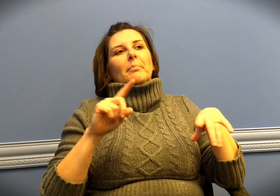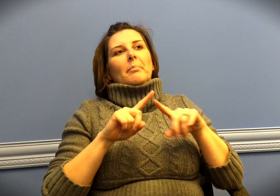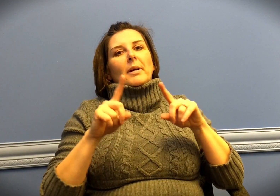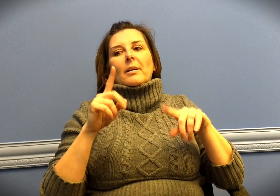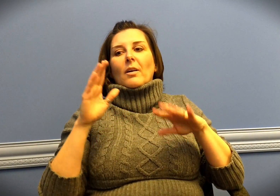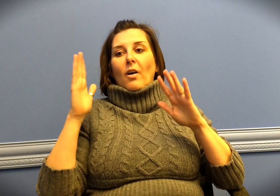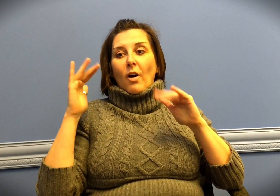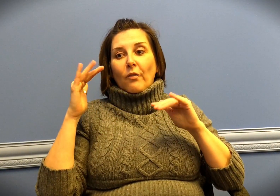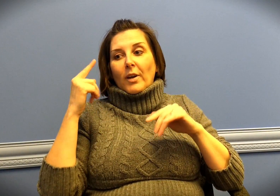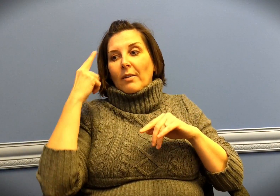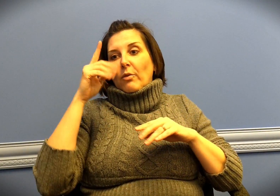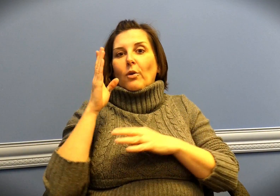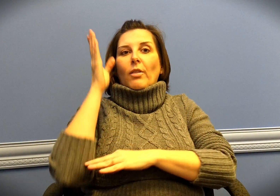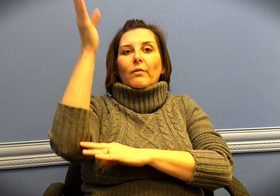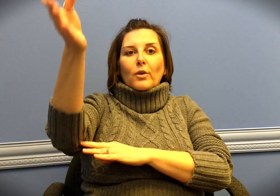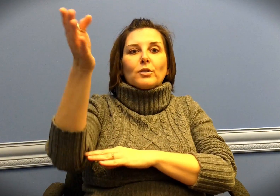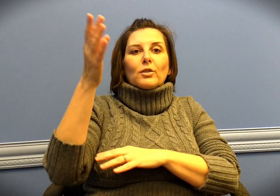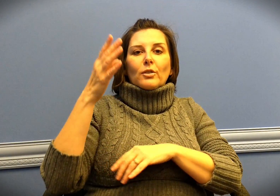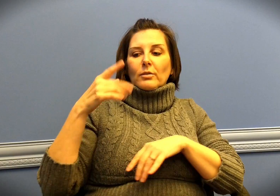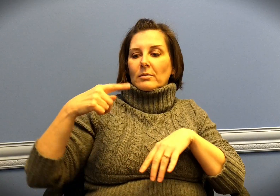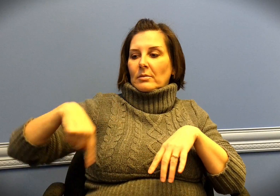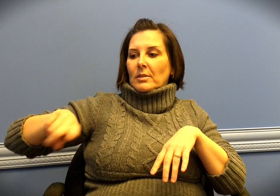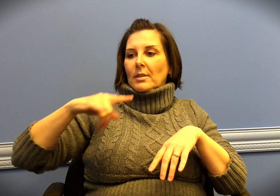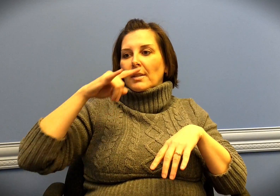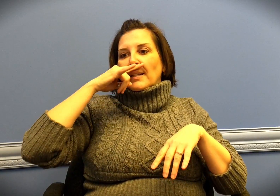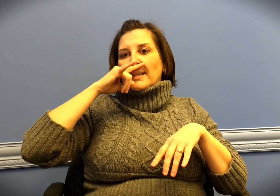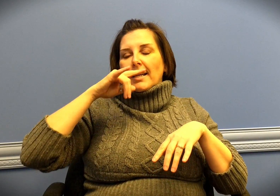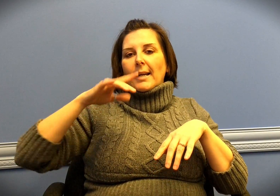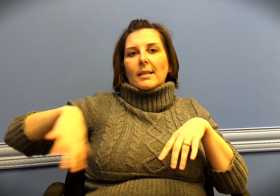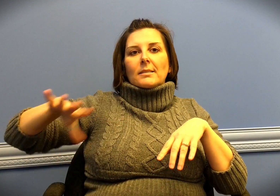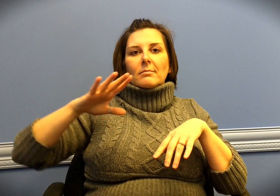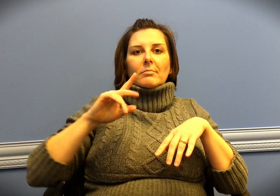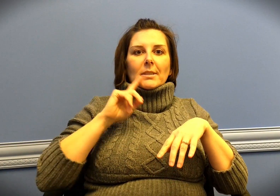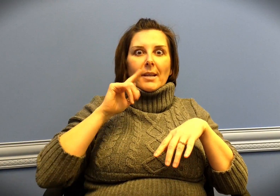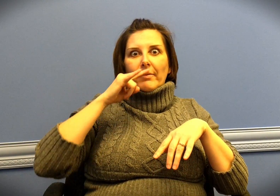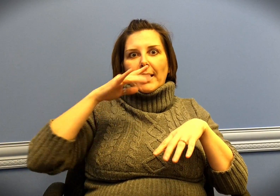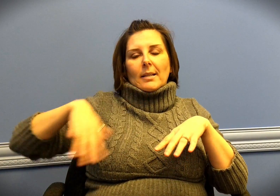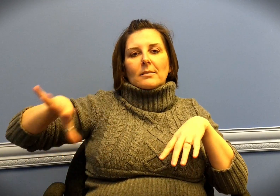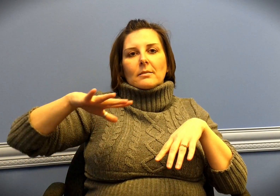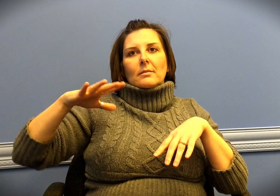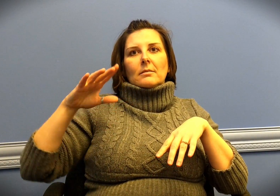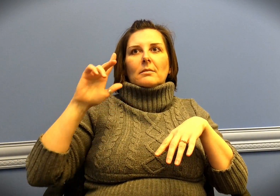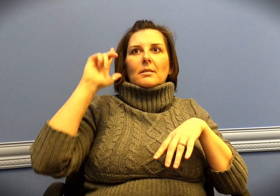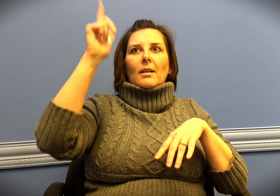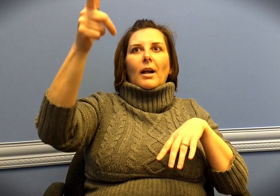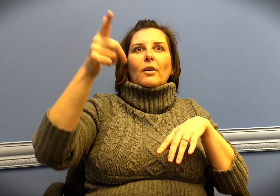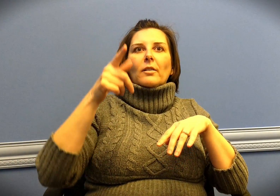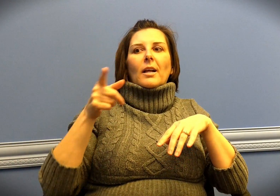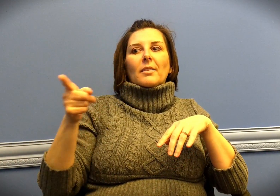But hopefully for future generations, for Deaf kids,